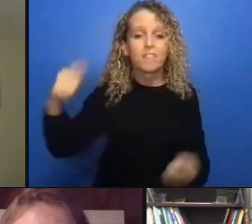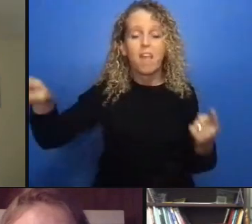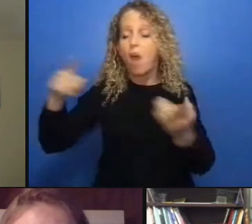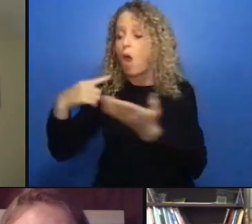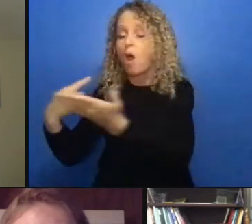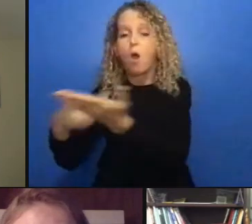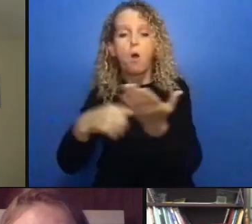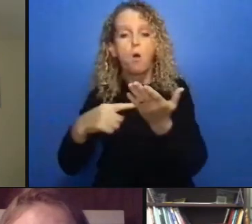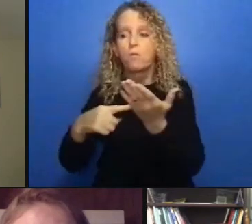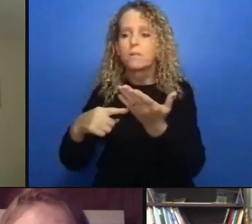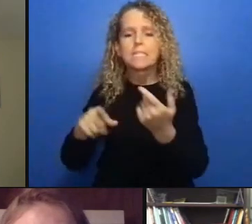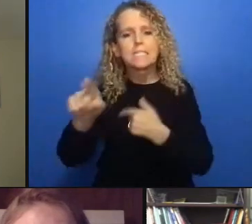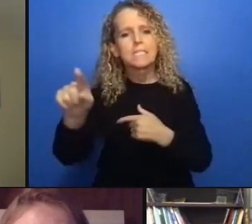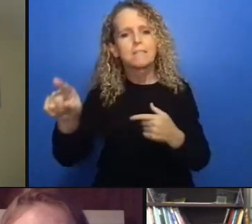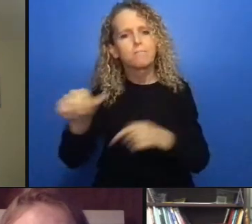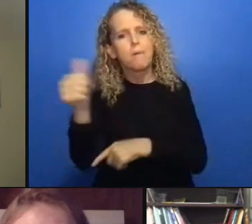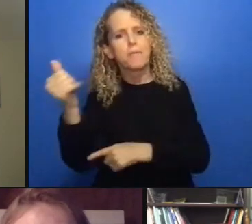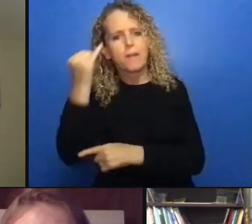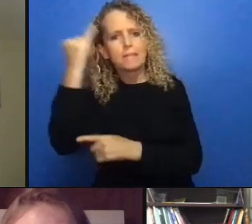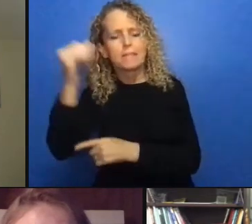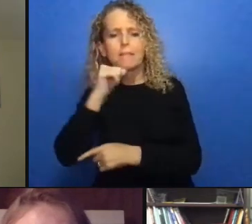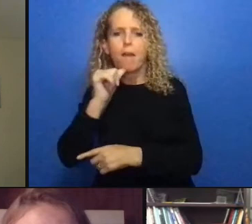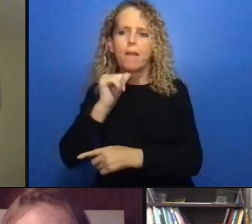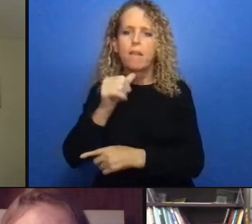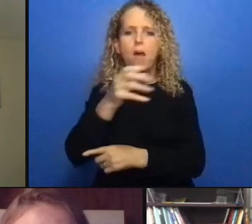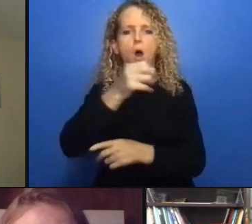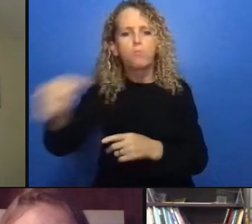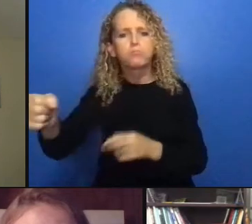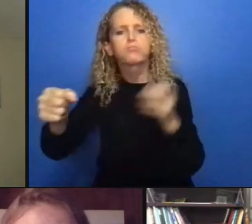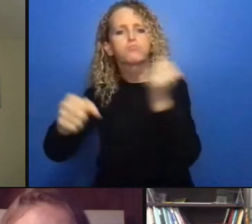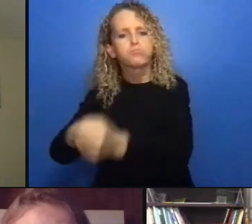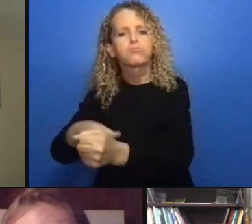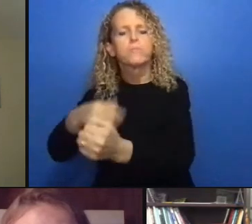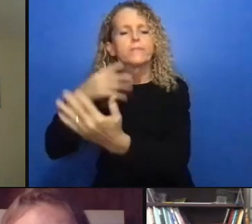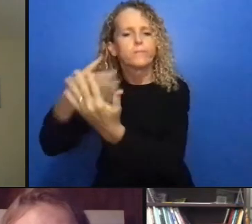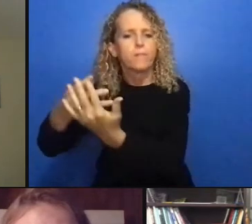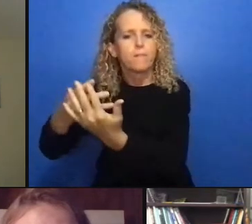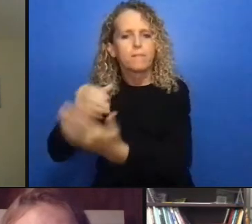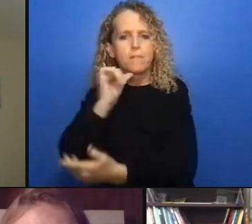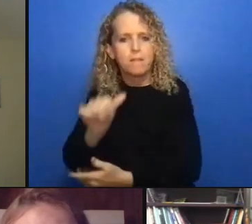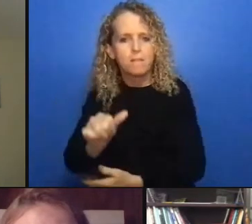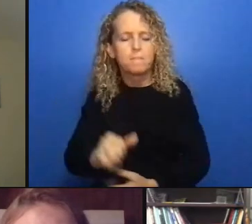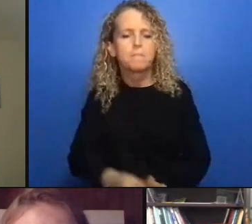this sort of already so an approach looking at social determinants of health and how to enable